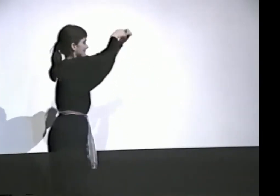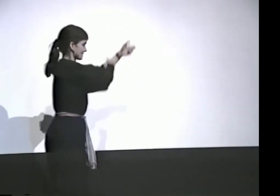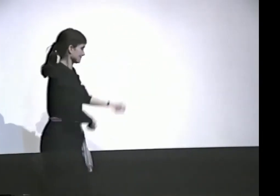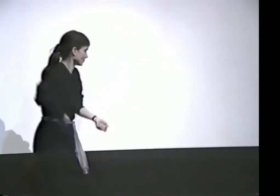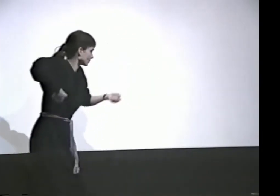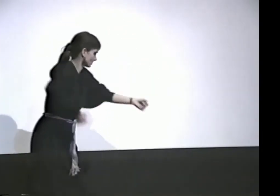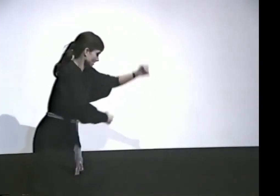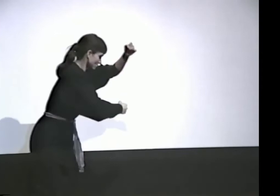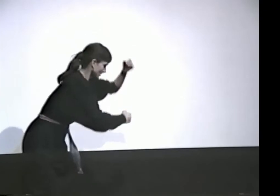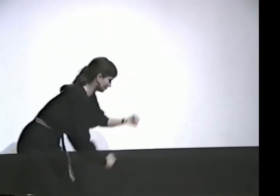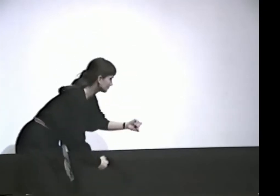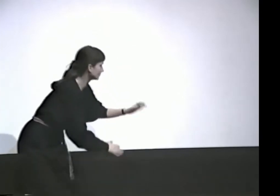DON'T GET ME WRONG.